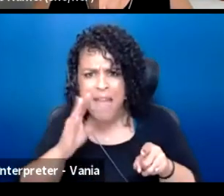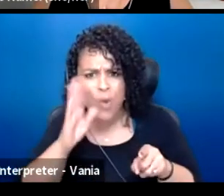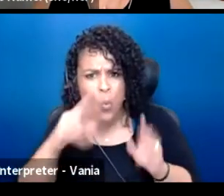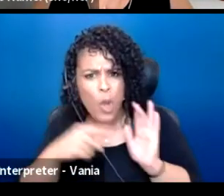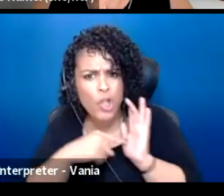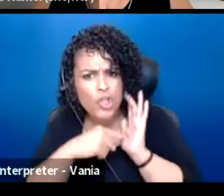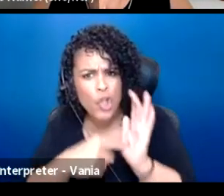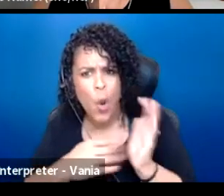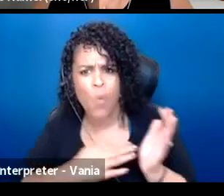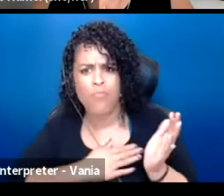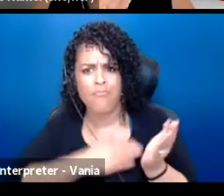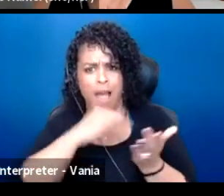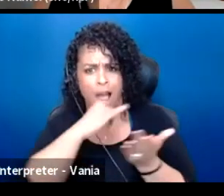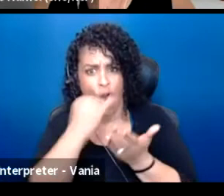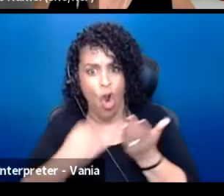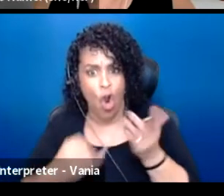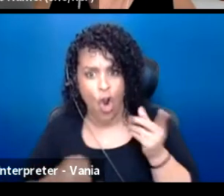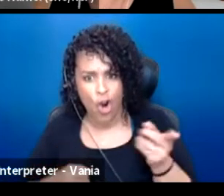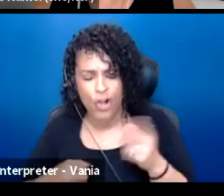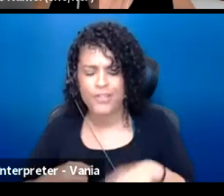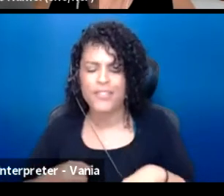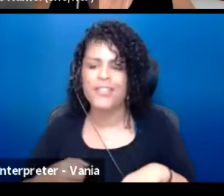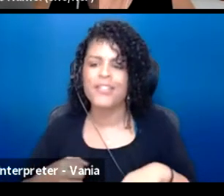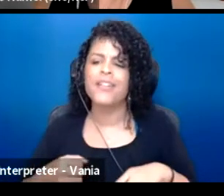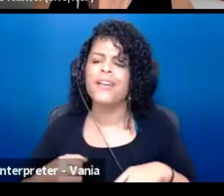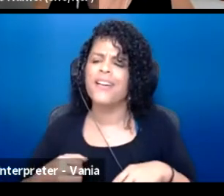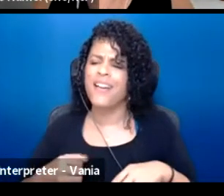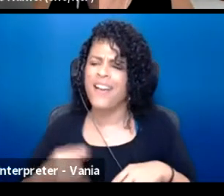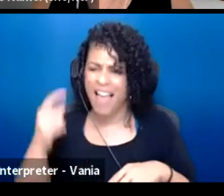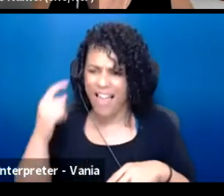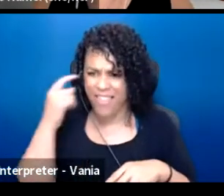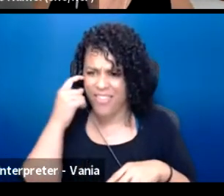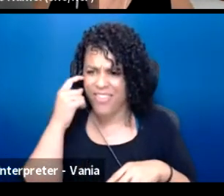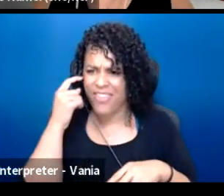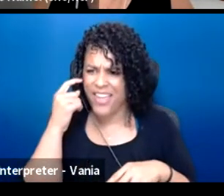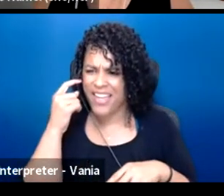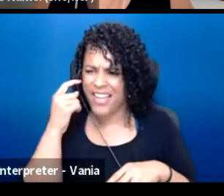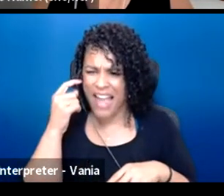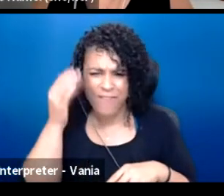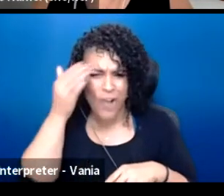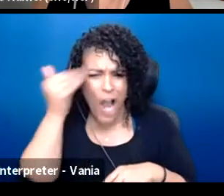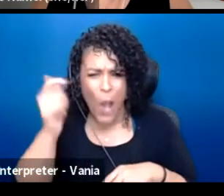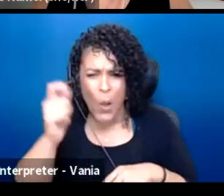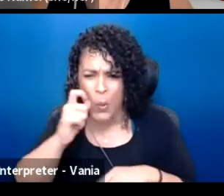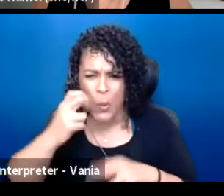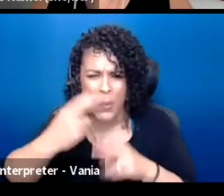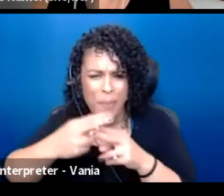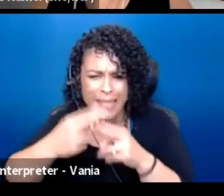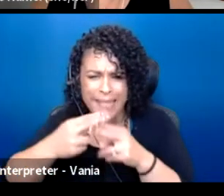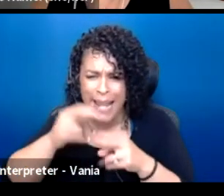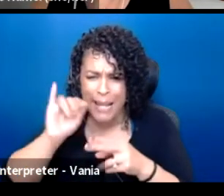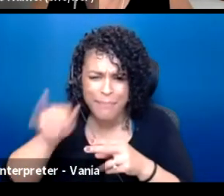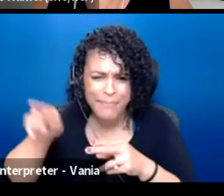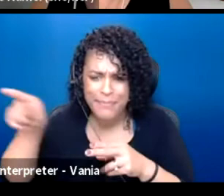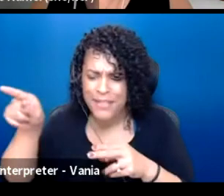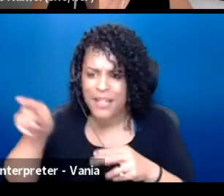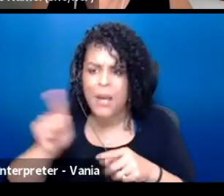I forget who, I think it was tele hard to sharpen. I forget my judge words, but someone had said